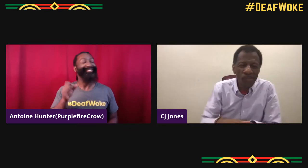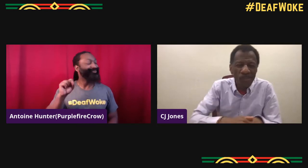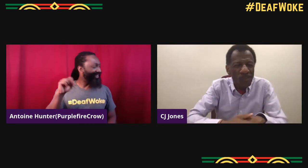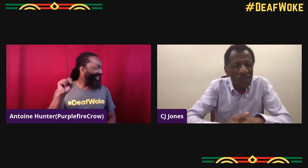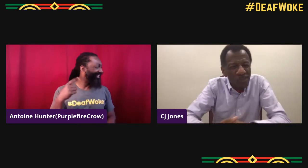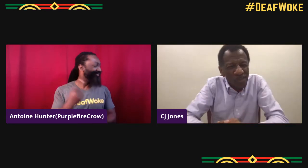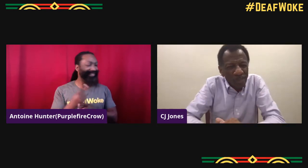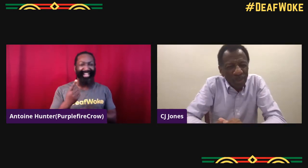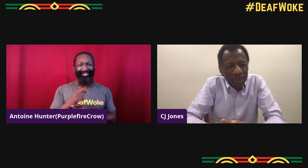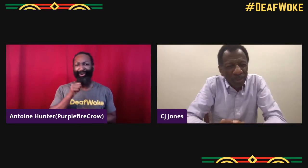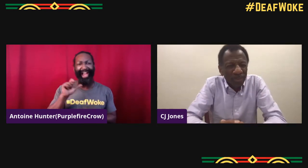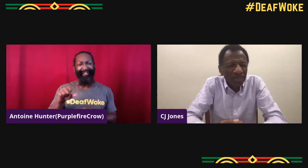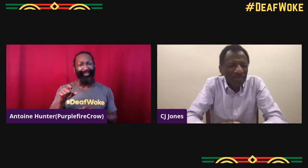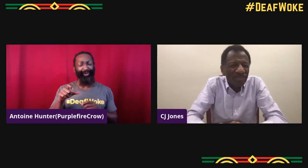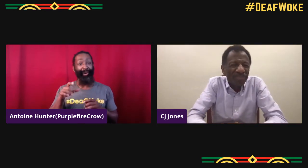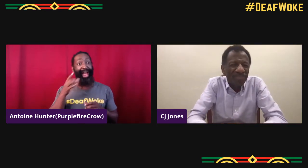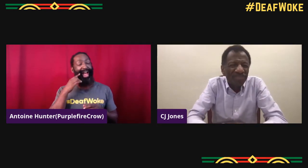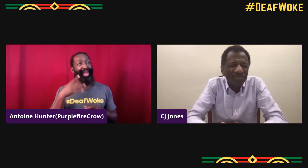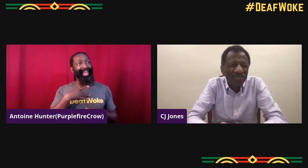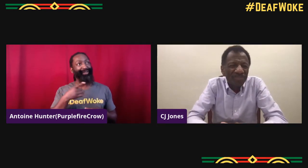So it was kind of like a reversal.